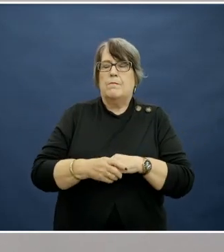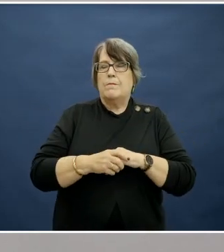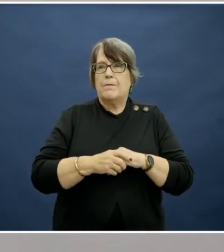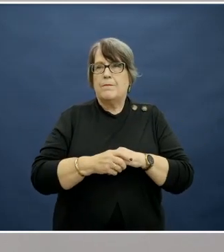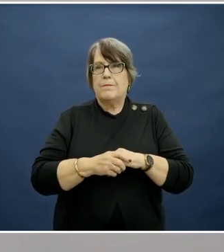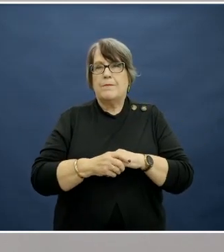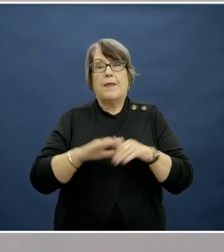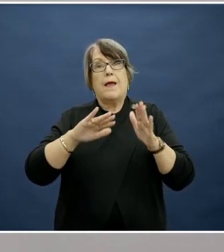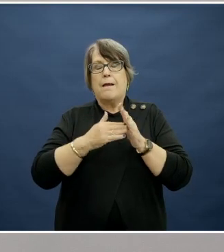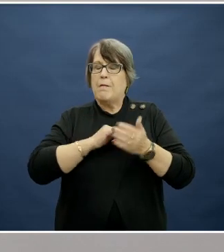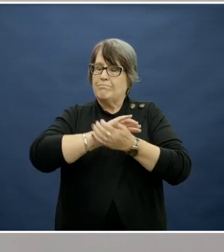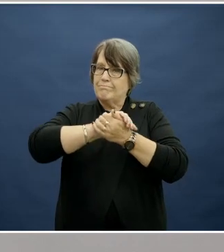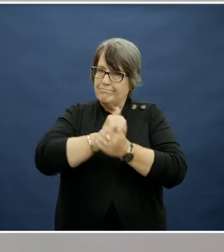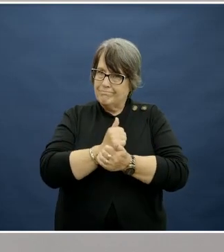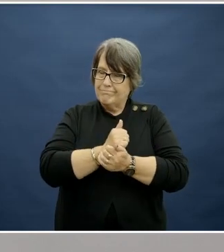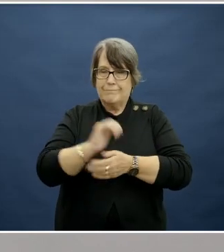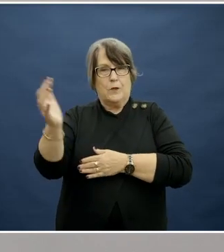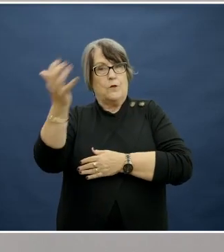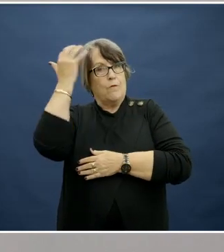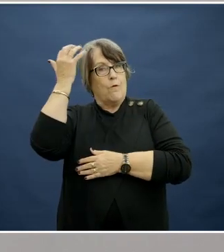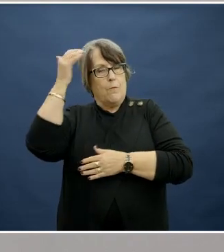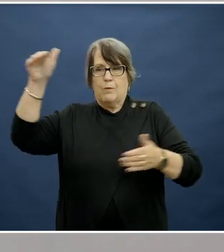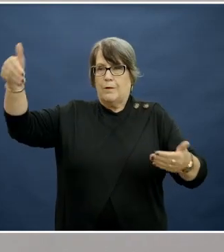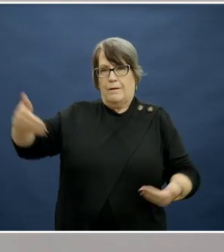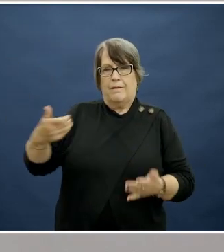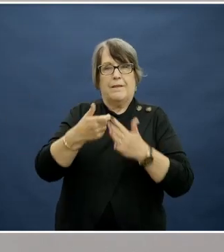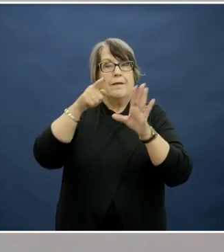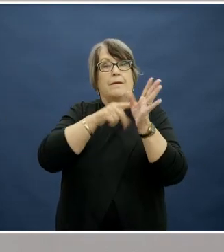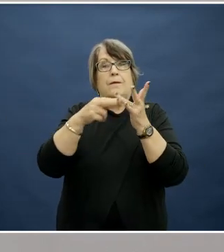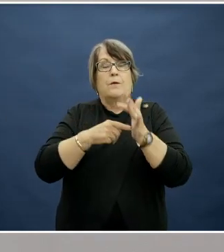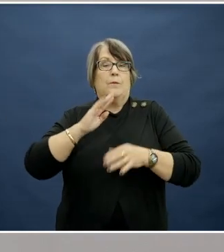And so now it's my pleasure to formally introduce our keynote speaker.